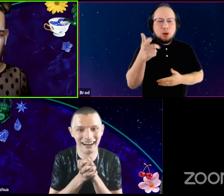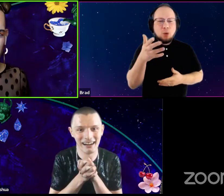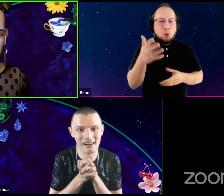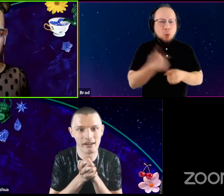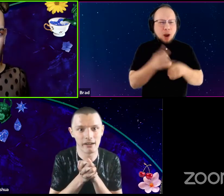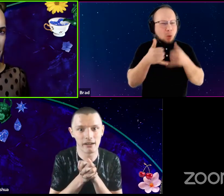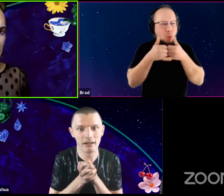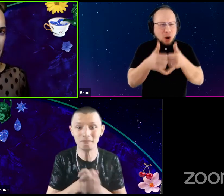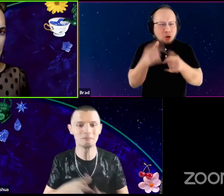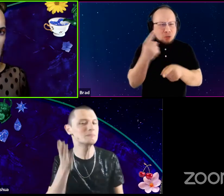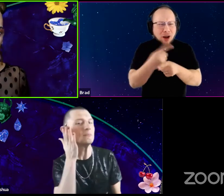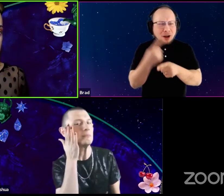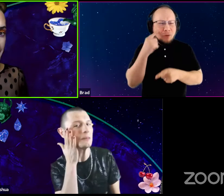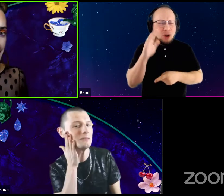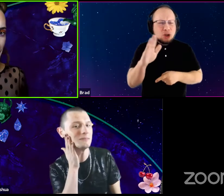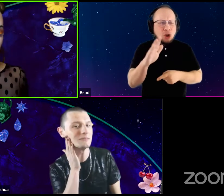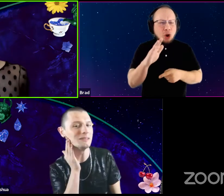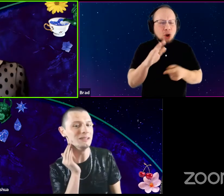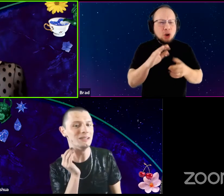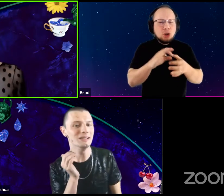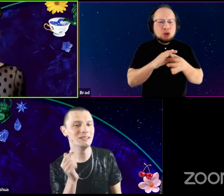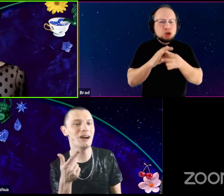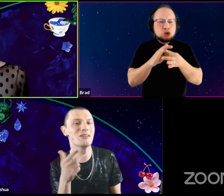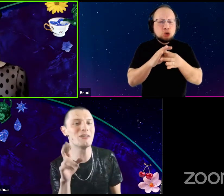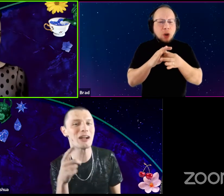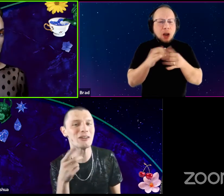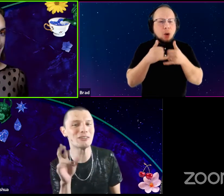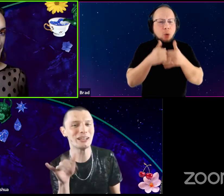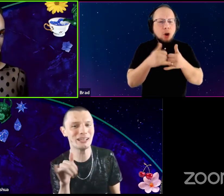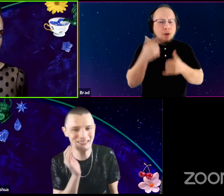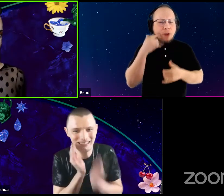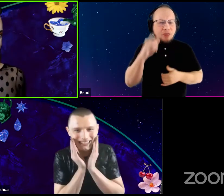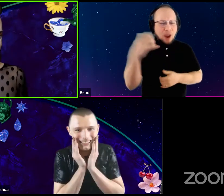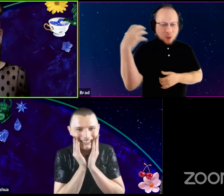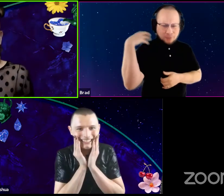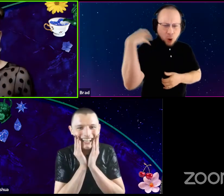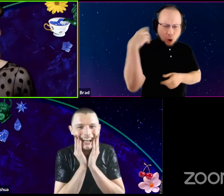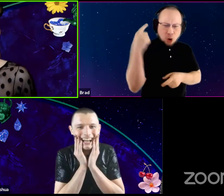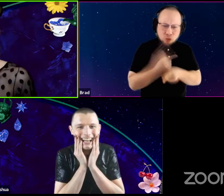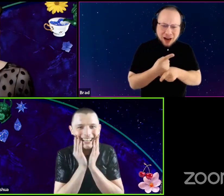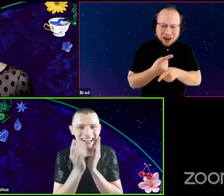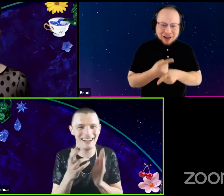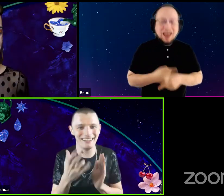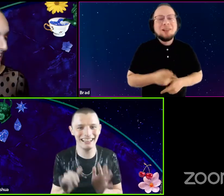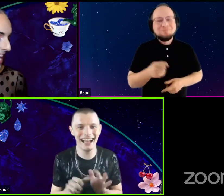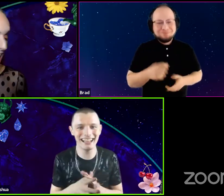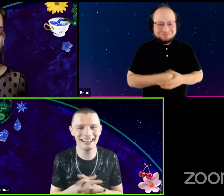for your jointly for, for that Quasimodo. Gregory. Oh Gregory. Yes, yes, yes.